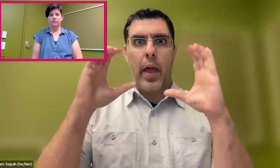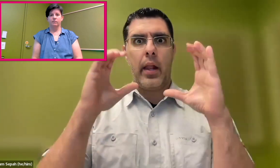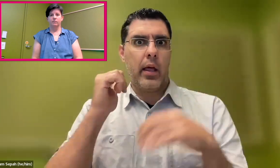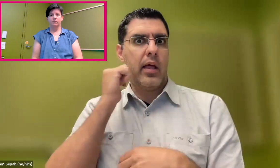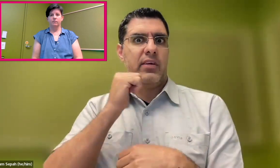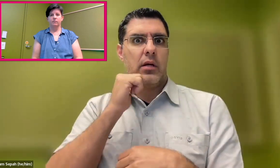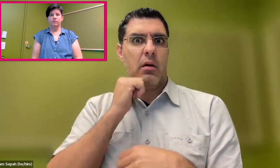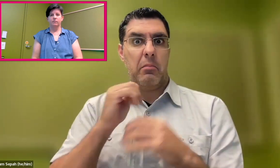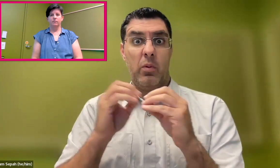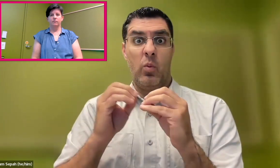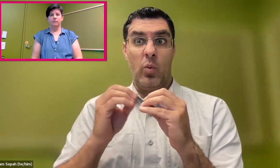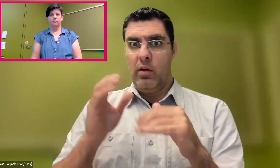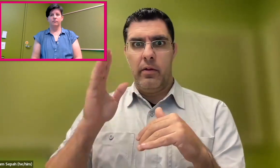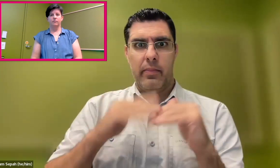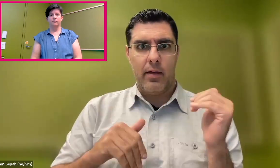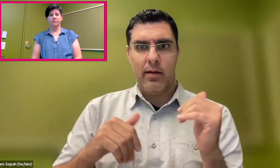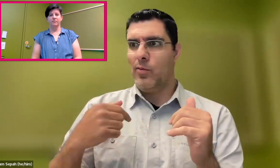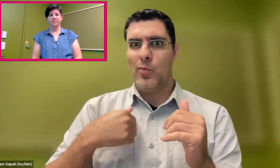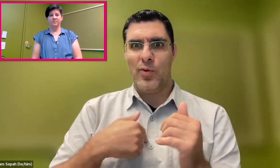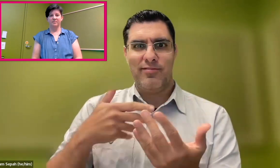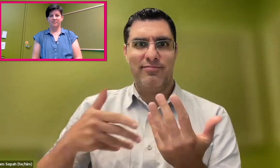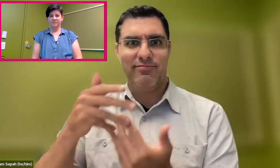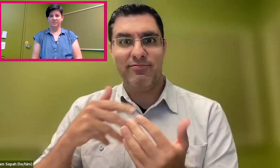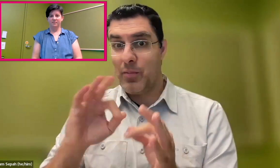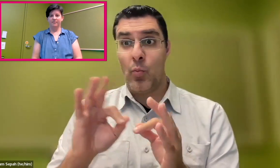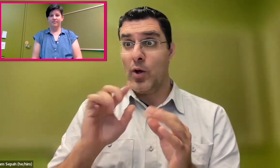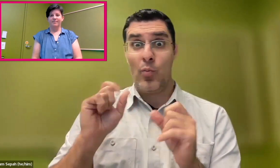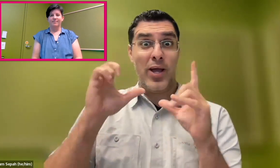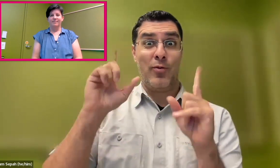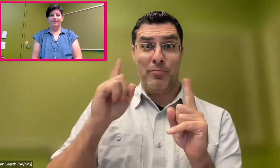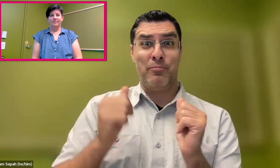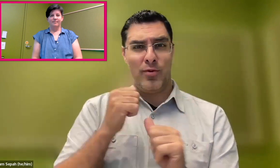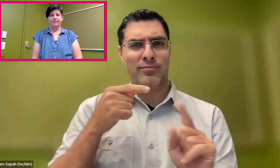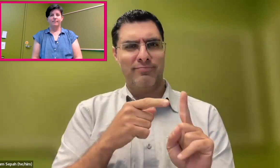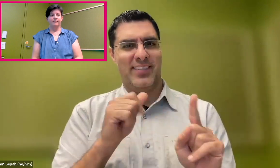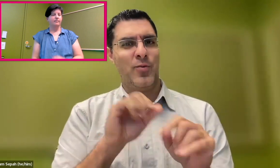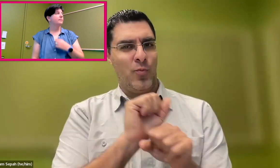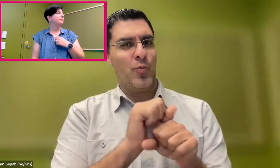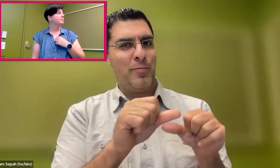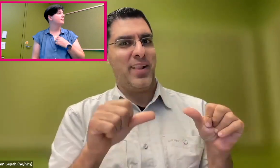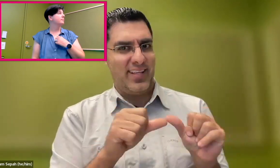And I felt like we spend so much of our time at work.